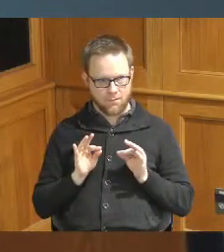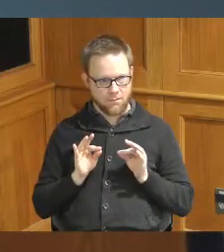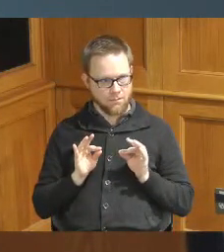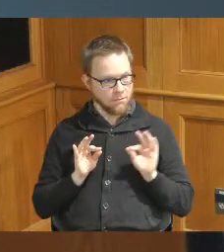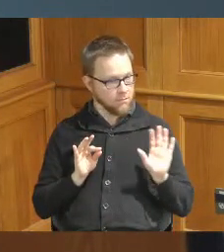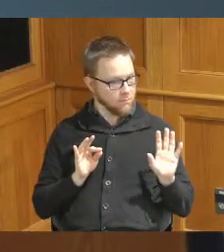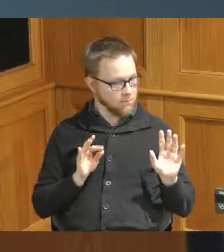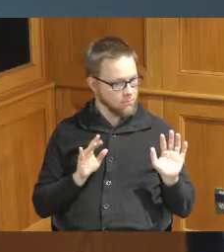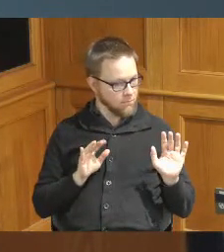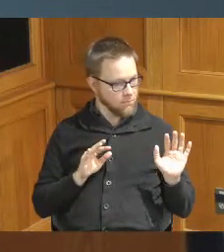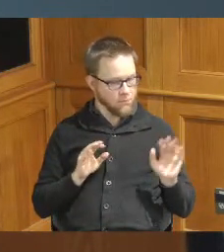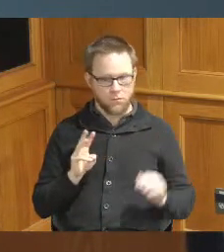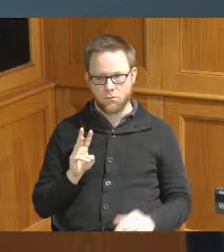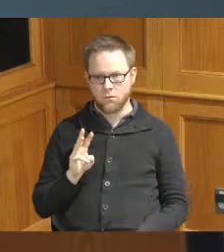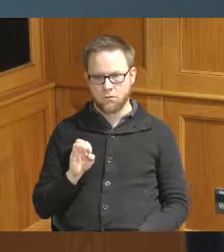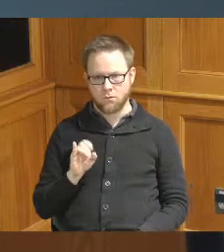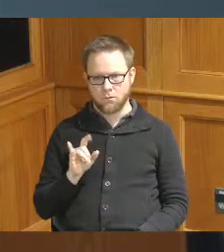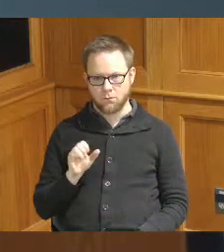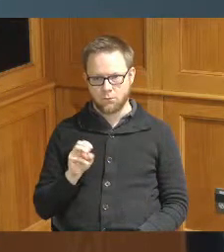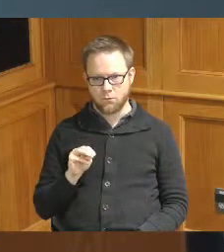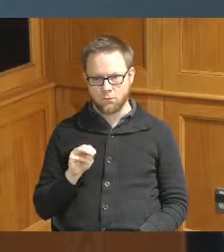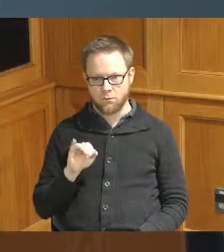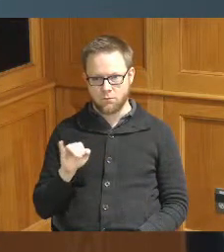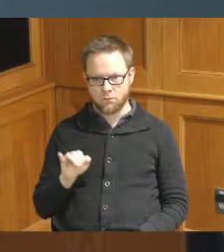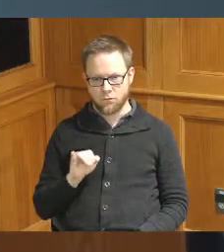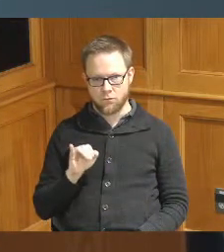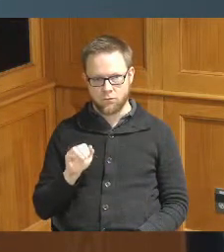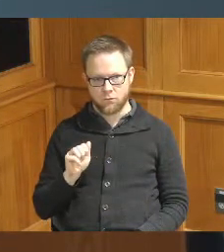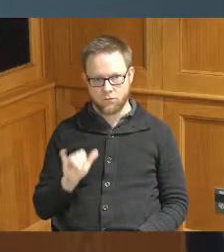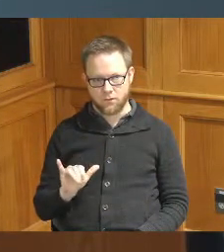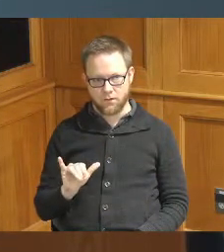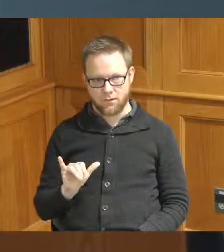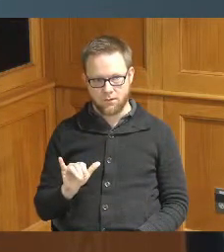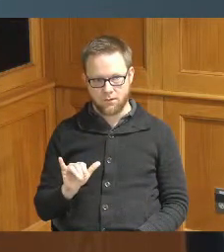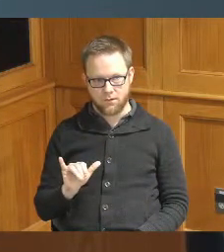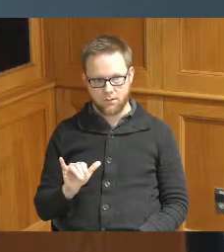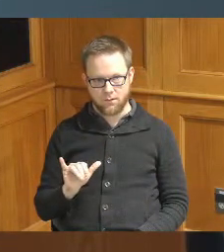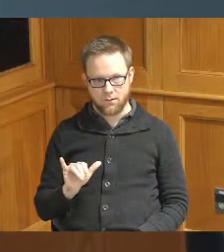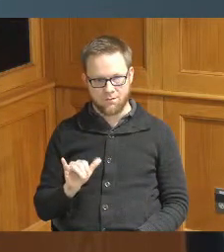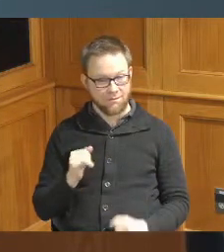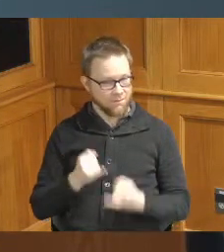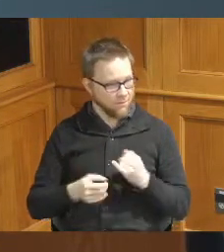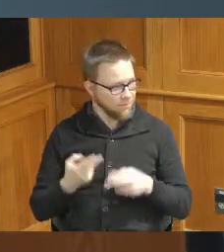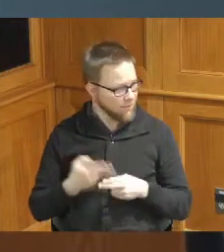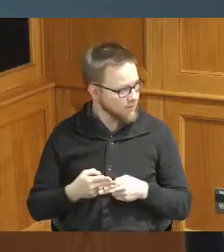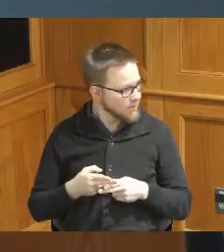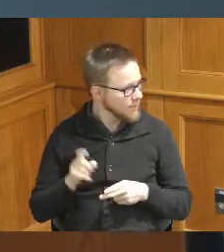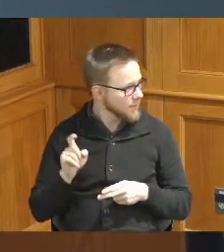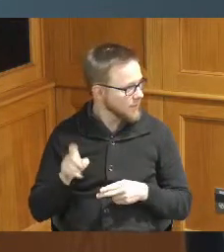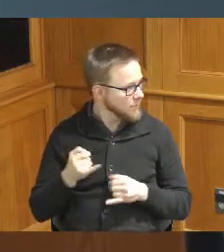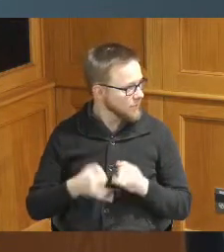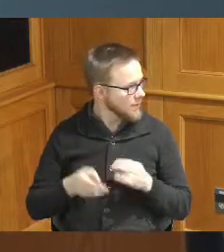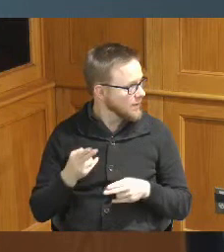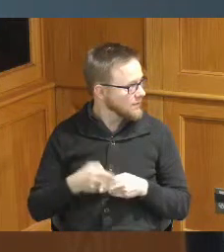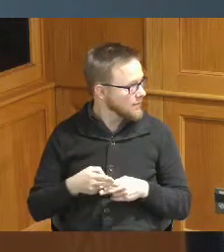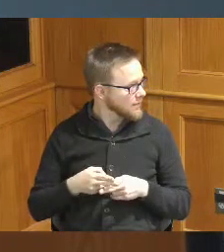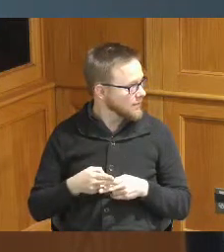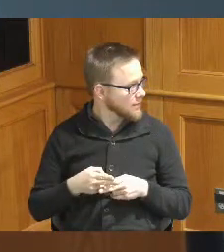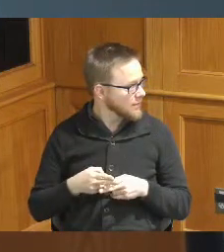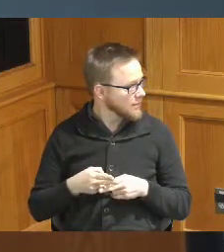William J I think we got to have your last name do we have to have the last name so William J